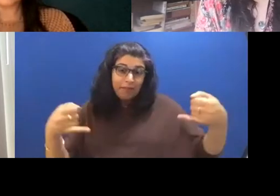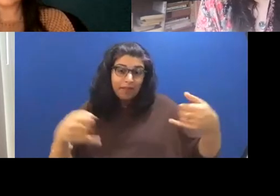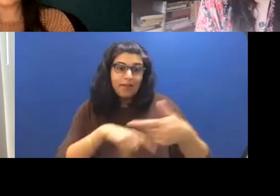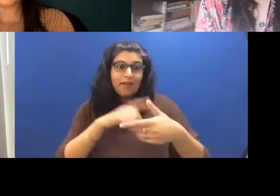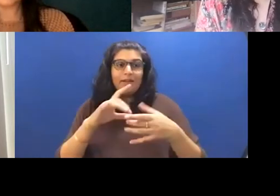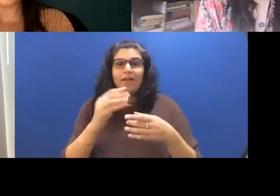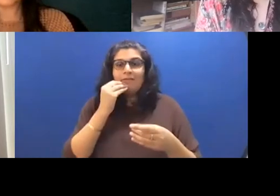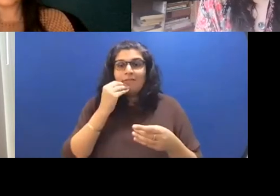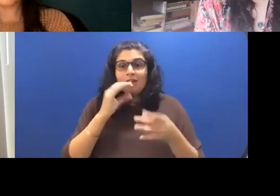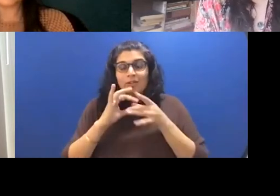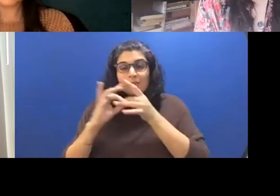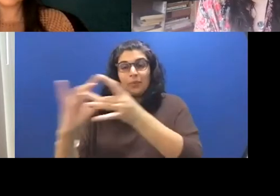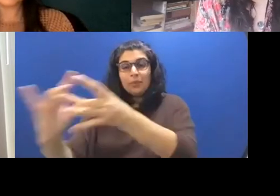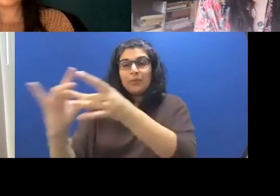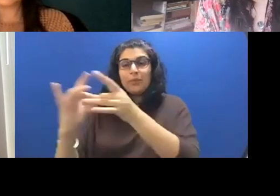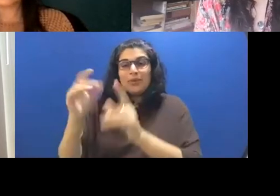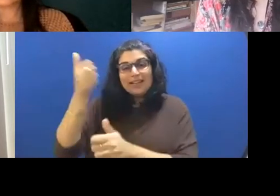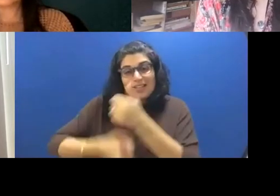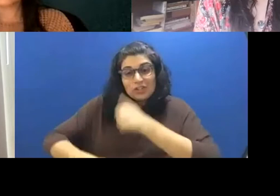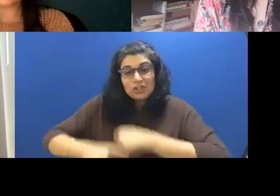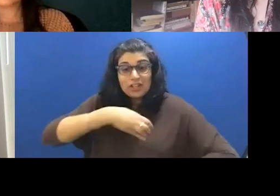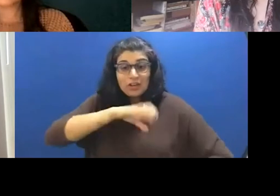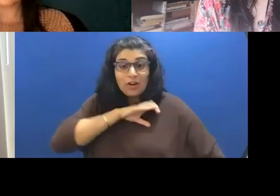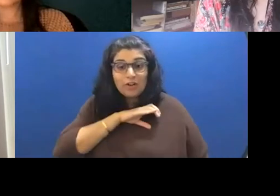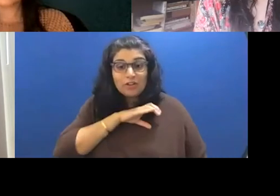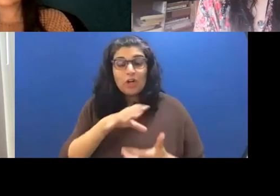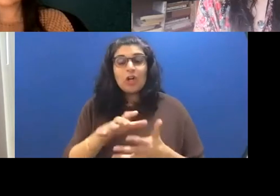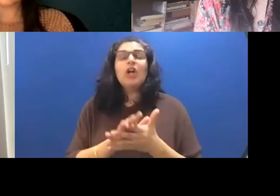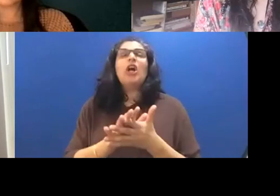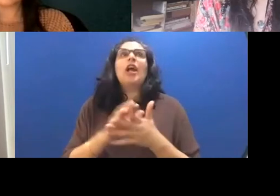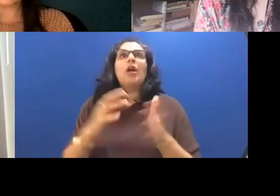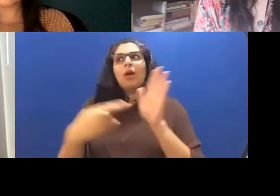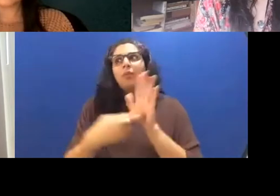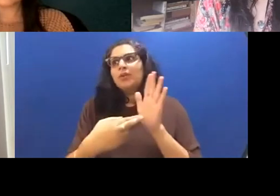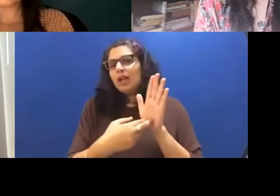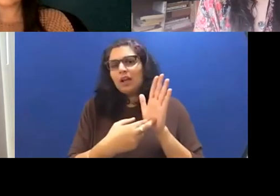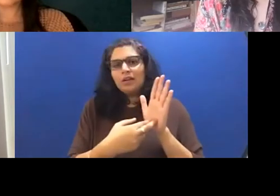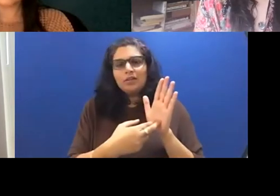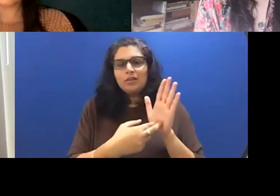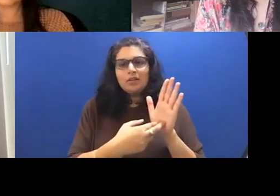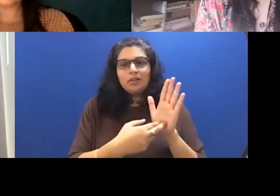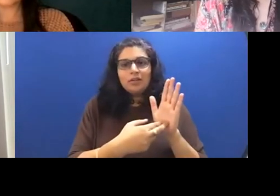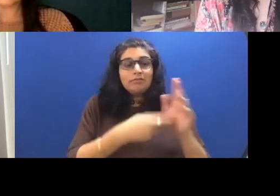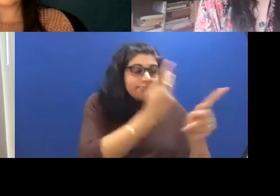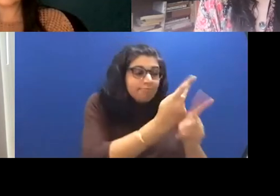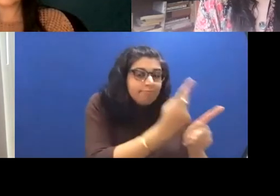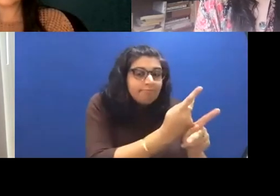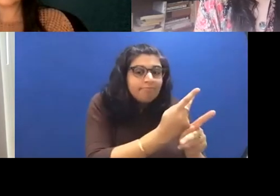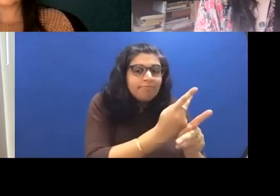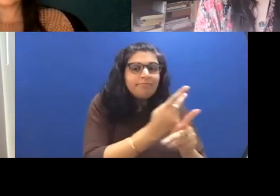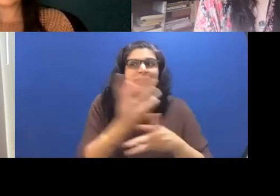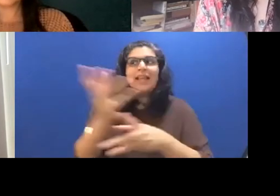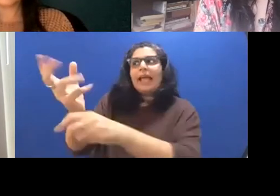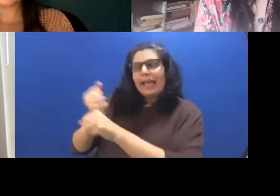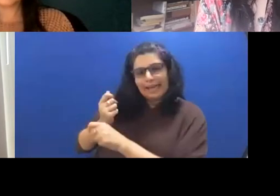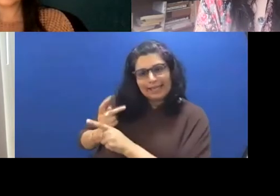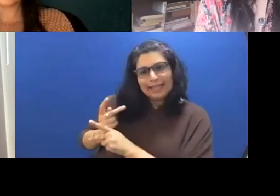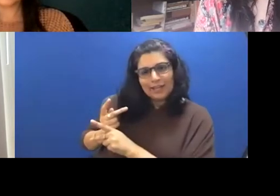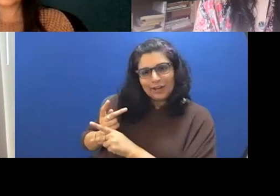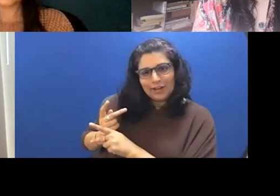character food represents the taking care and also receiving care. And it's, it's used